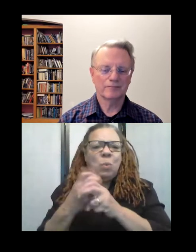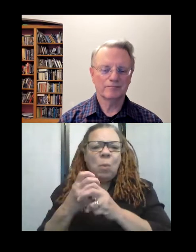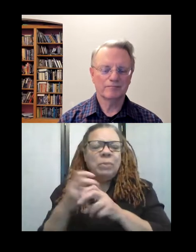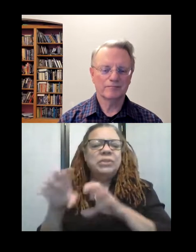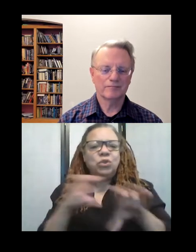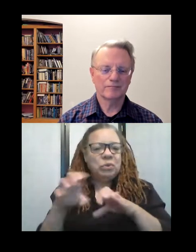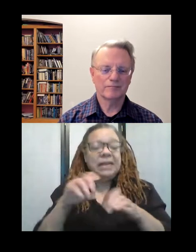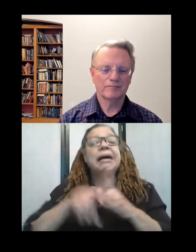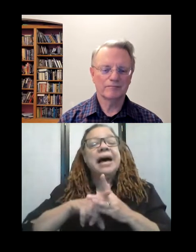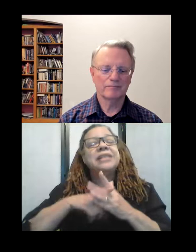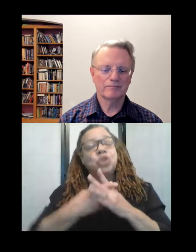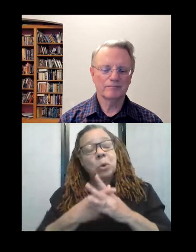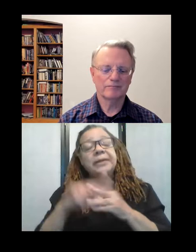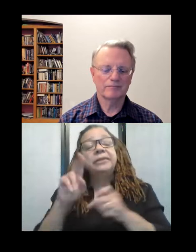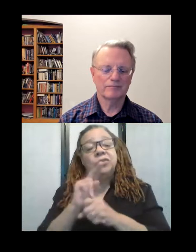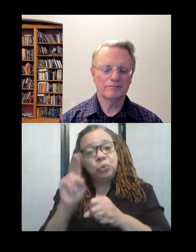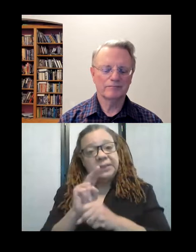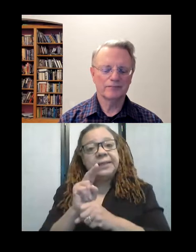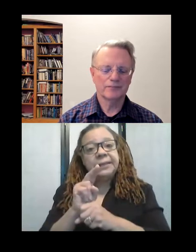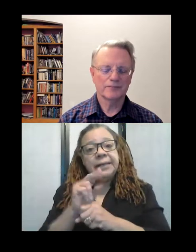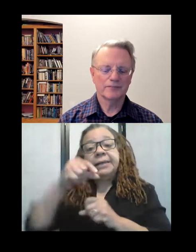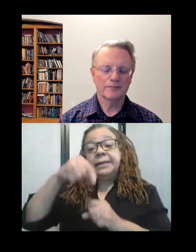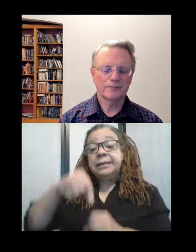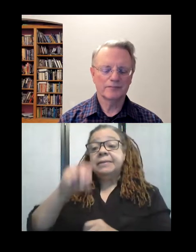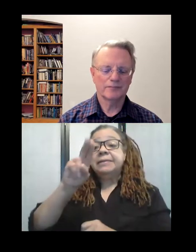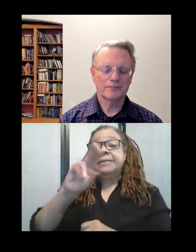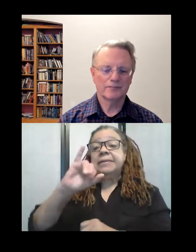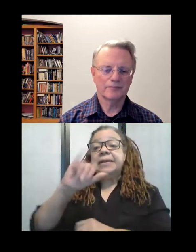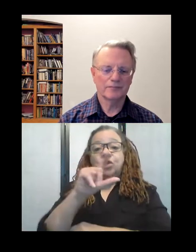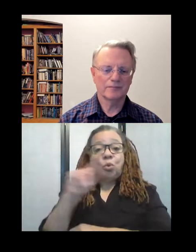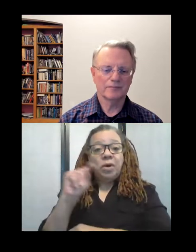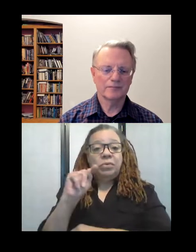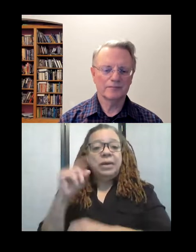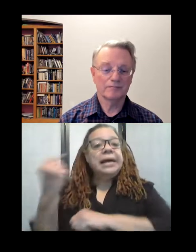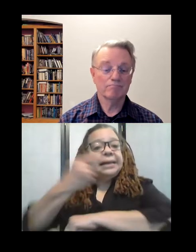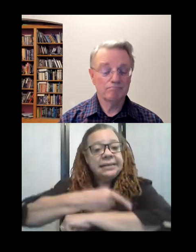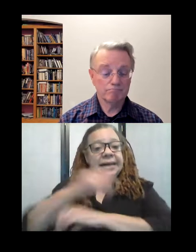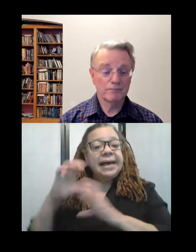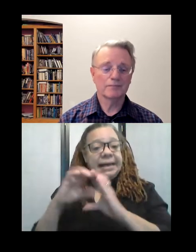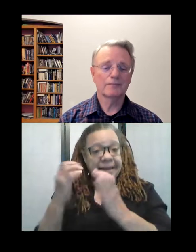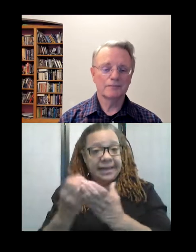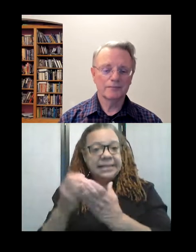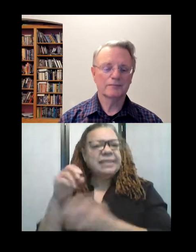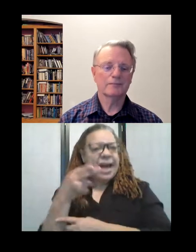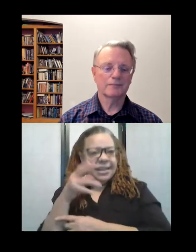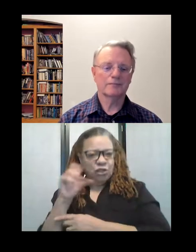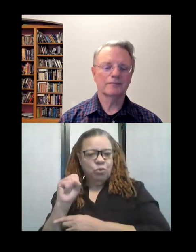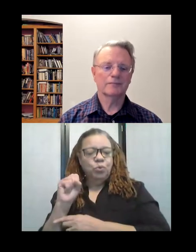took um, there's a quilt in the day class over at Lincoln Sudbury High School. And of course,